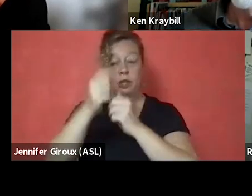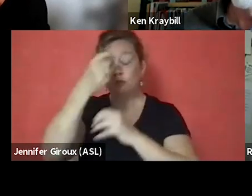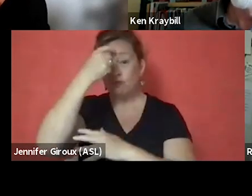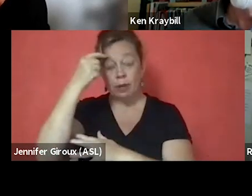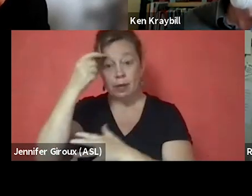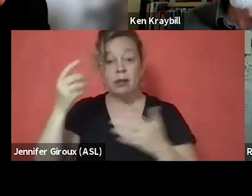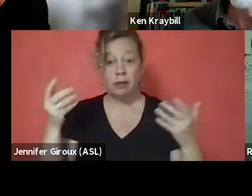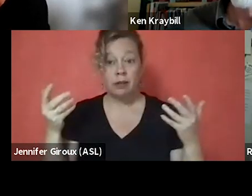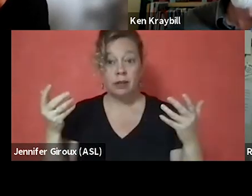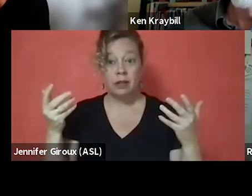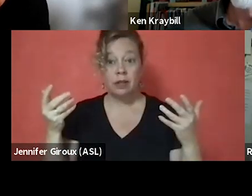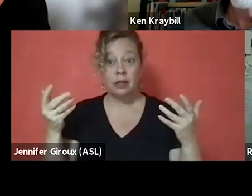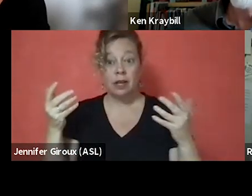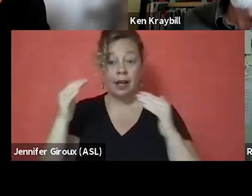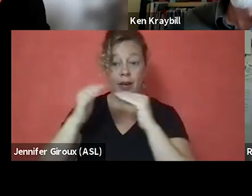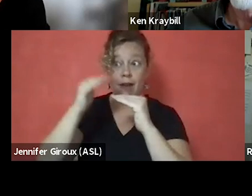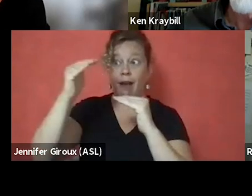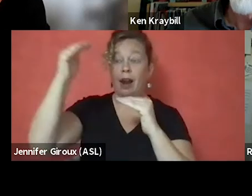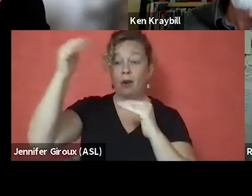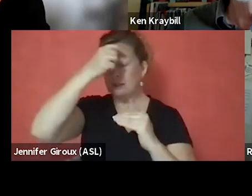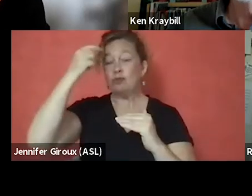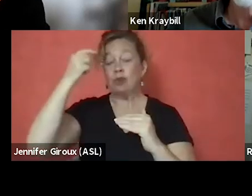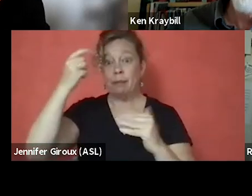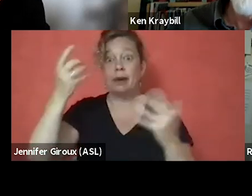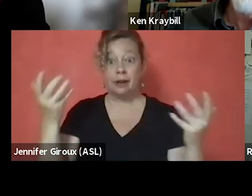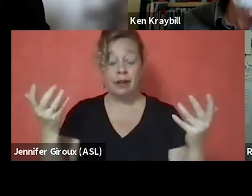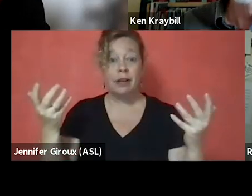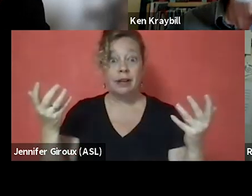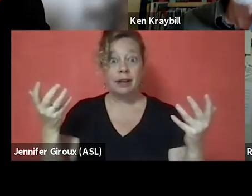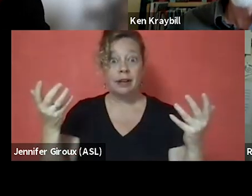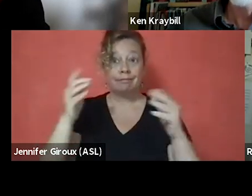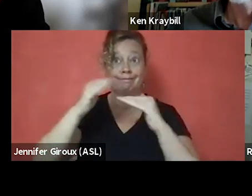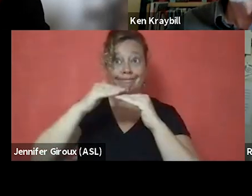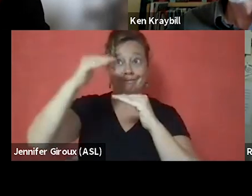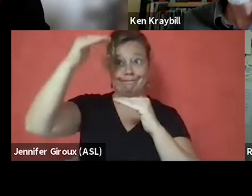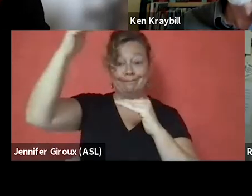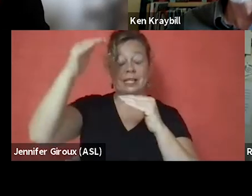And there's even a hierarchy of traumas that you deal with. Let's just imagine if you were homeless